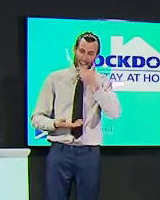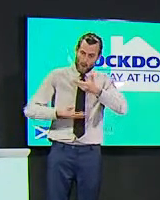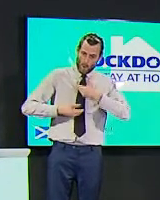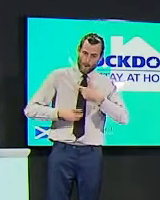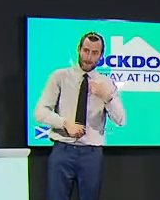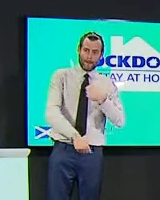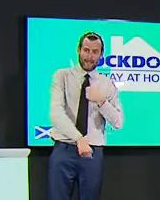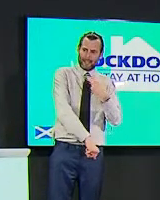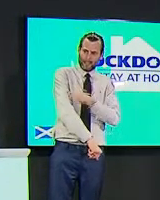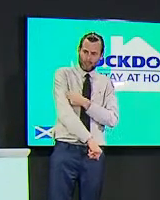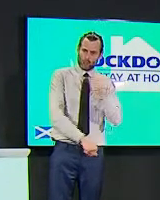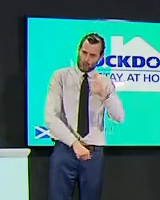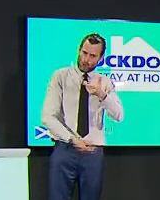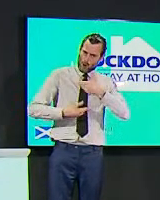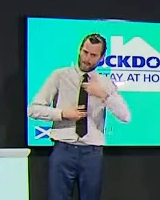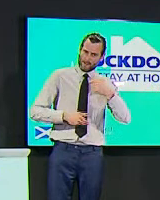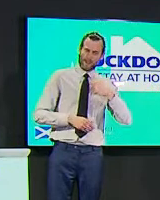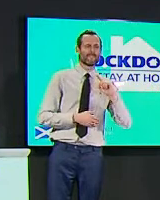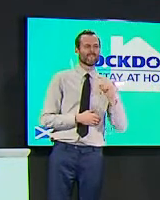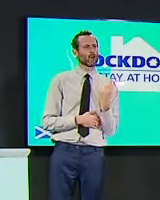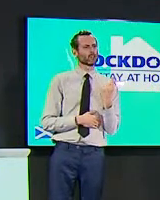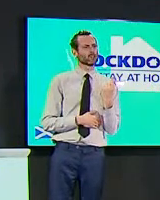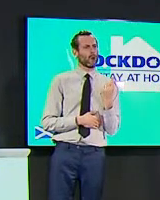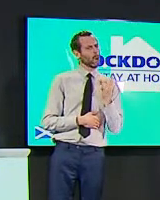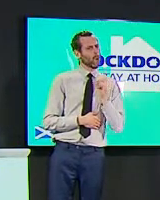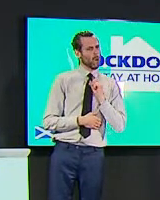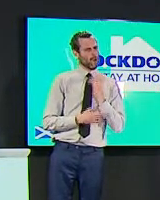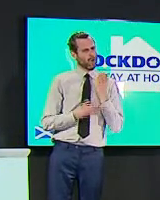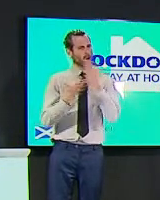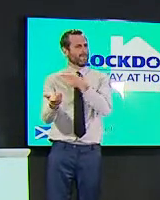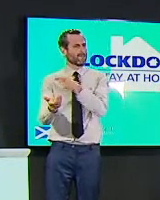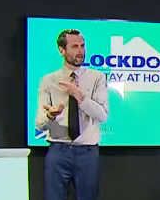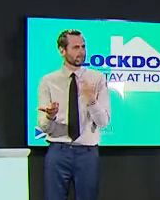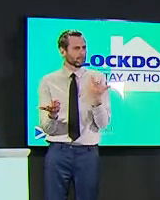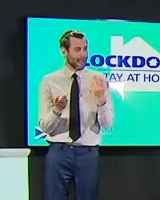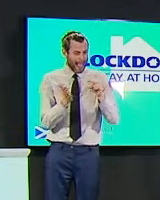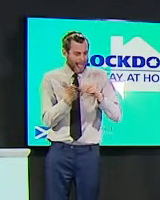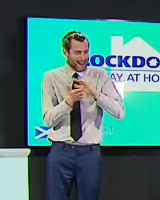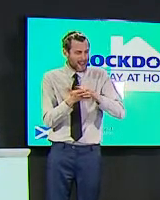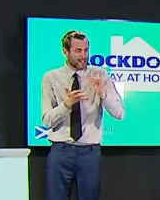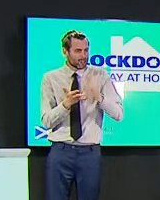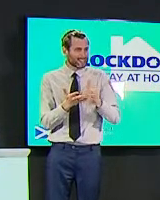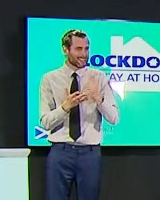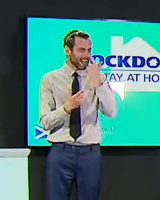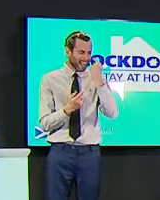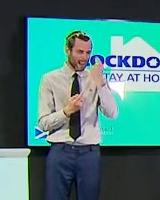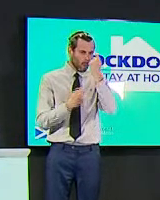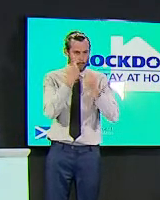they can't be prioritized is it really beyond the powers of the nhs to find these people in